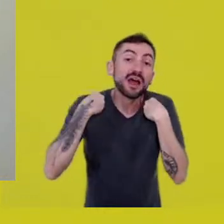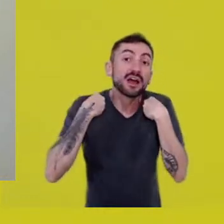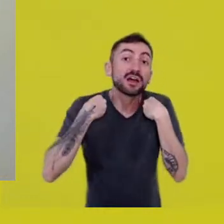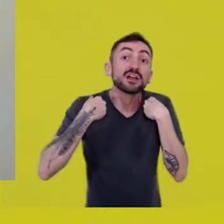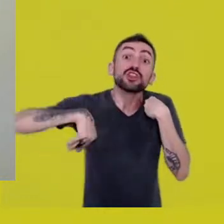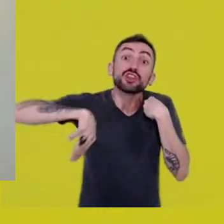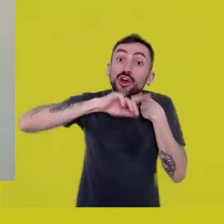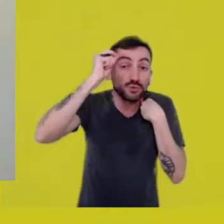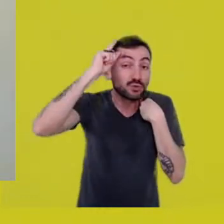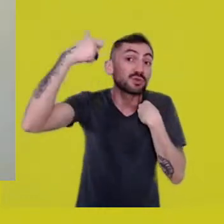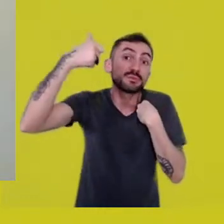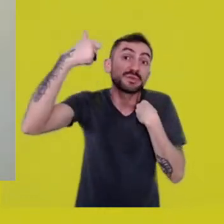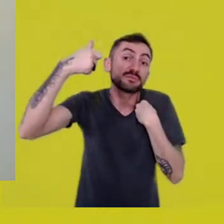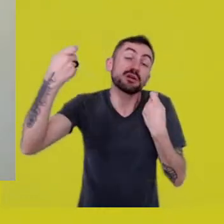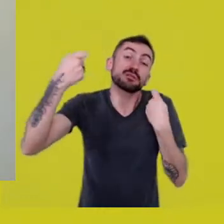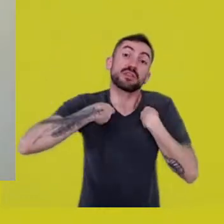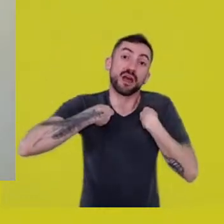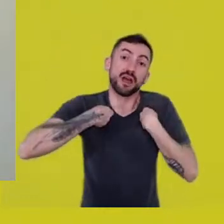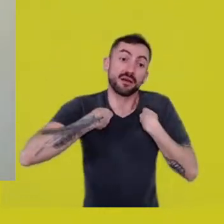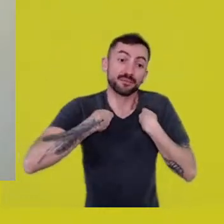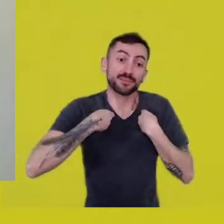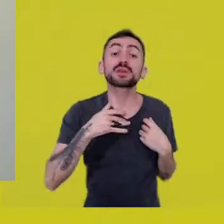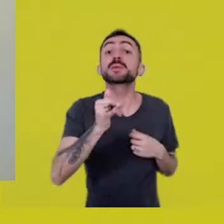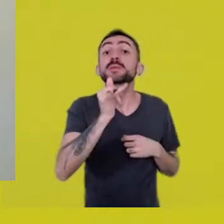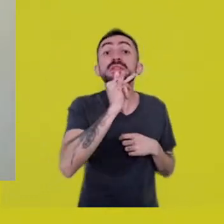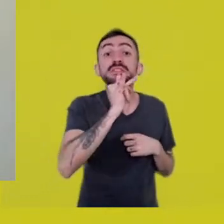Since a long time ago, I think that I am created by culture.